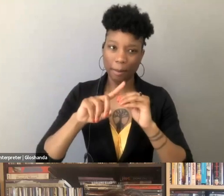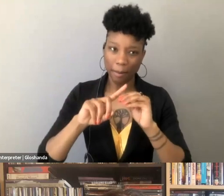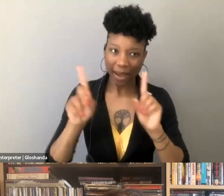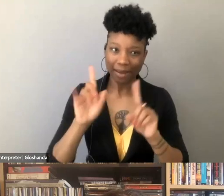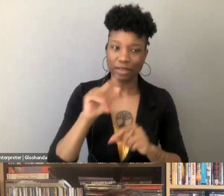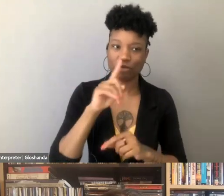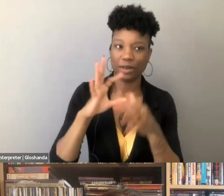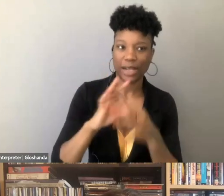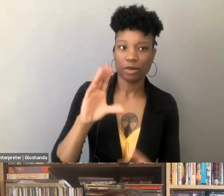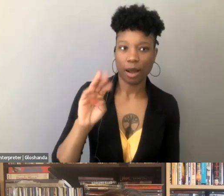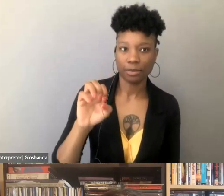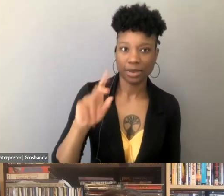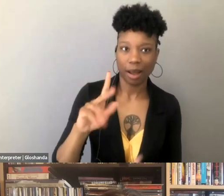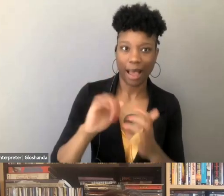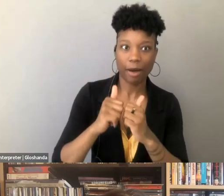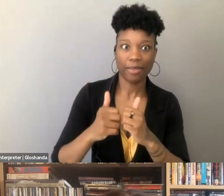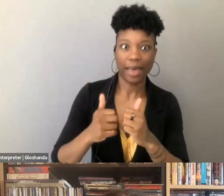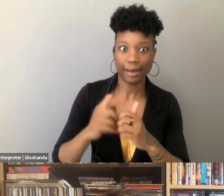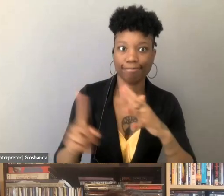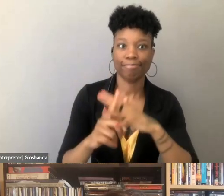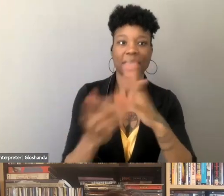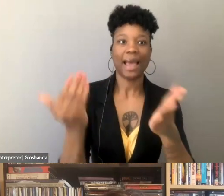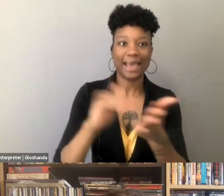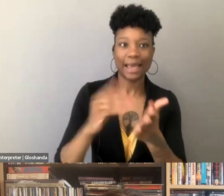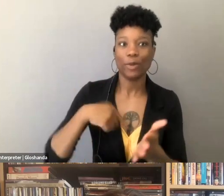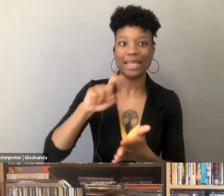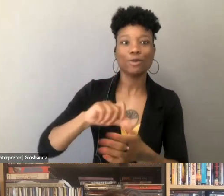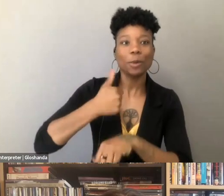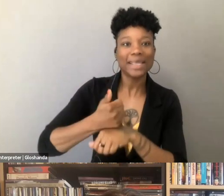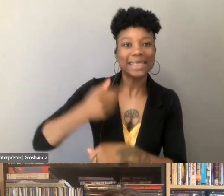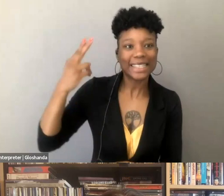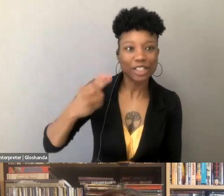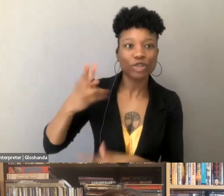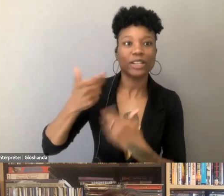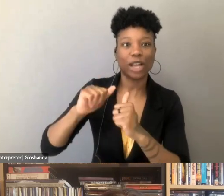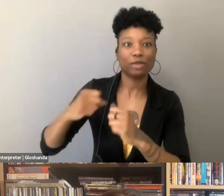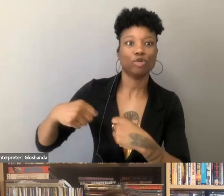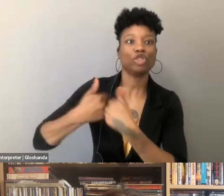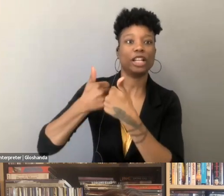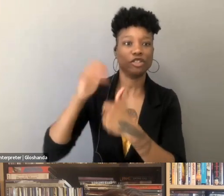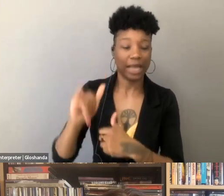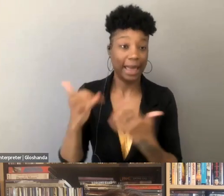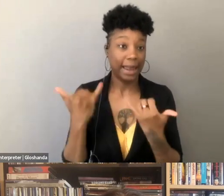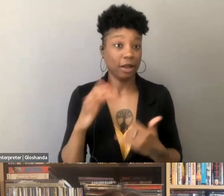that we really do need to historicize, but also combat, and the very last thing I'll say is that, I mean, I think civil libertarians made a terrible decision